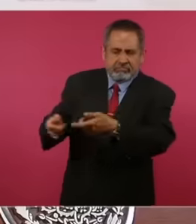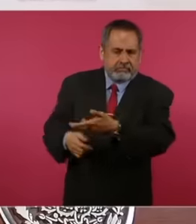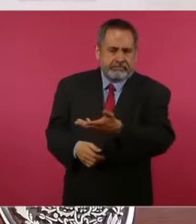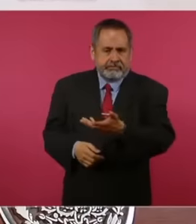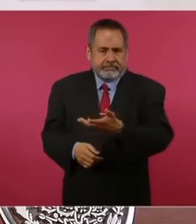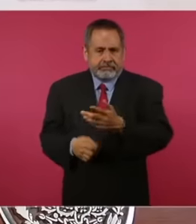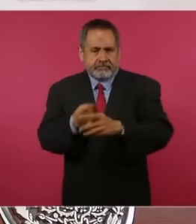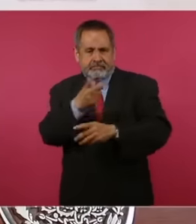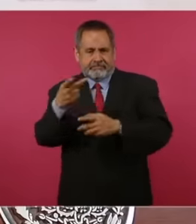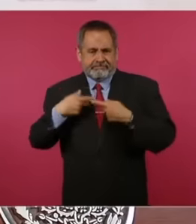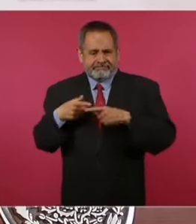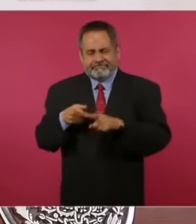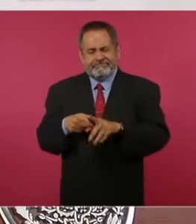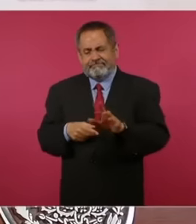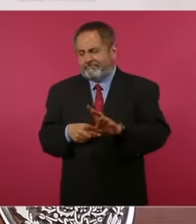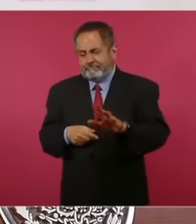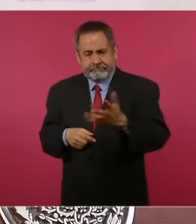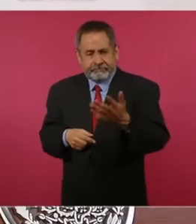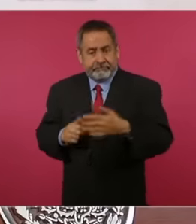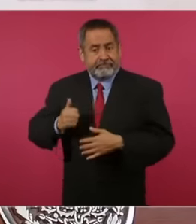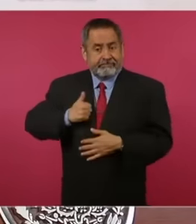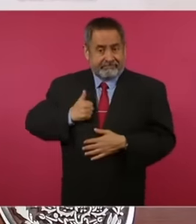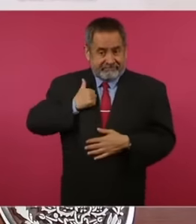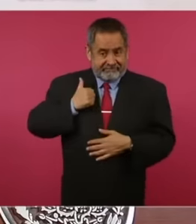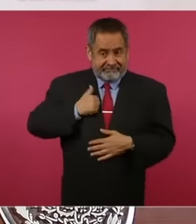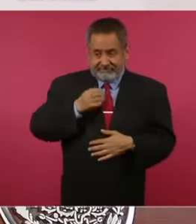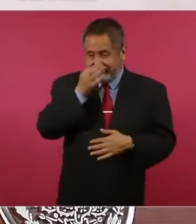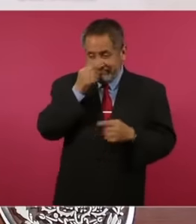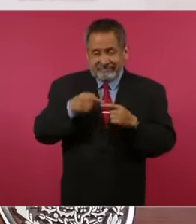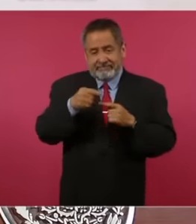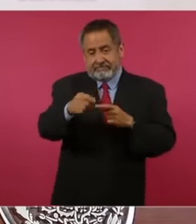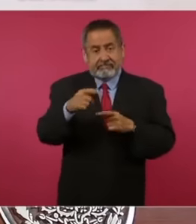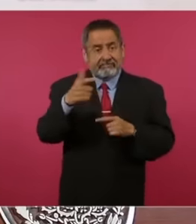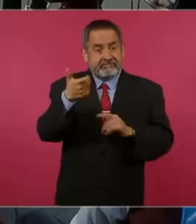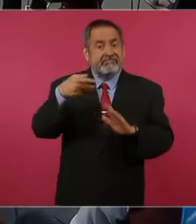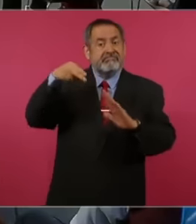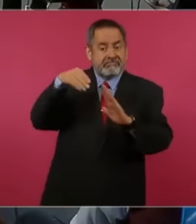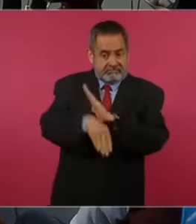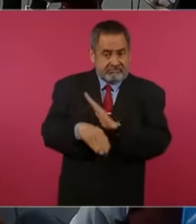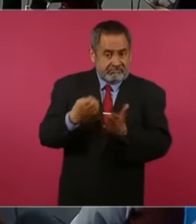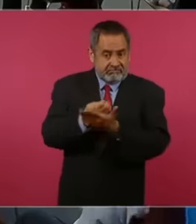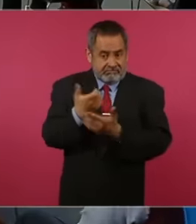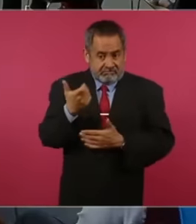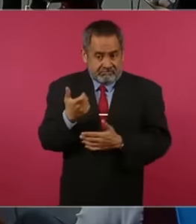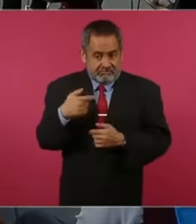that because Canada is about to present a deficit in its economy for the next 10 years